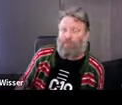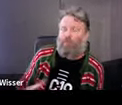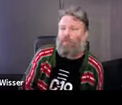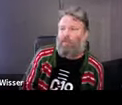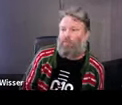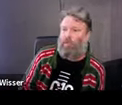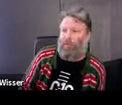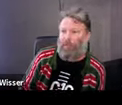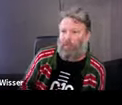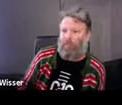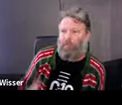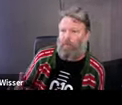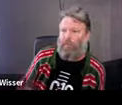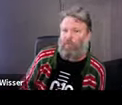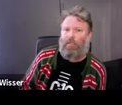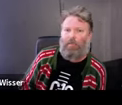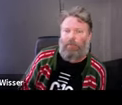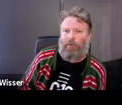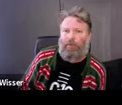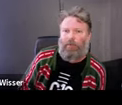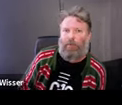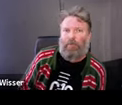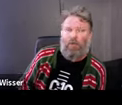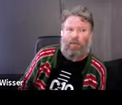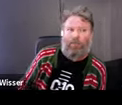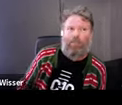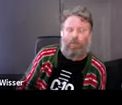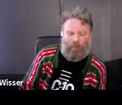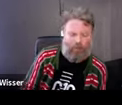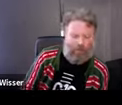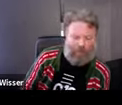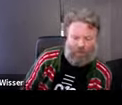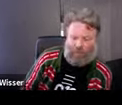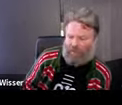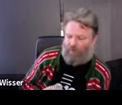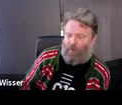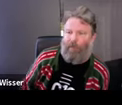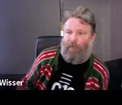within its remit, basically, that fits within the understanding of